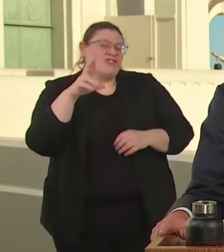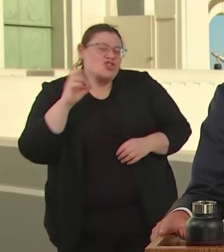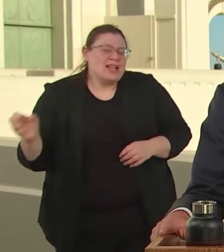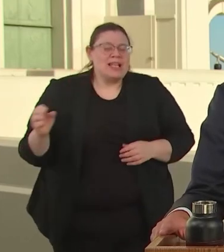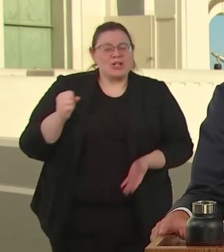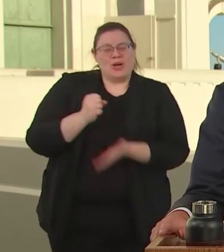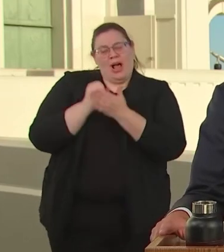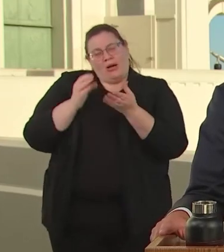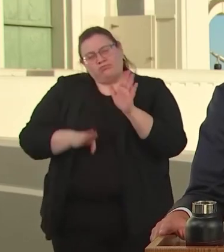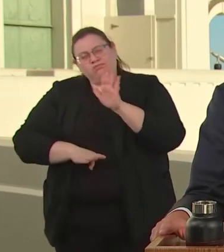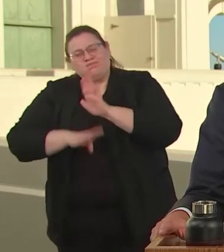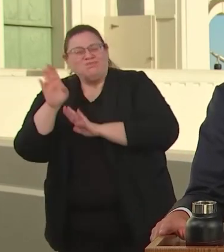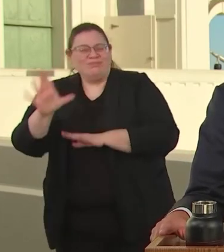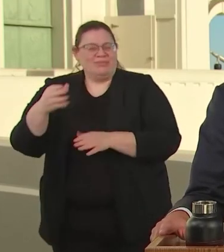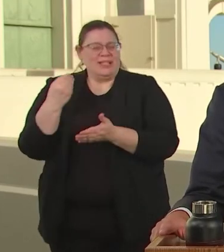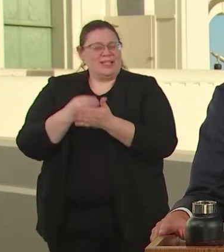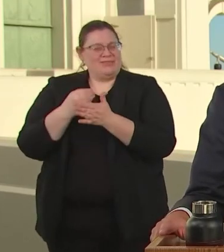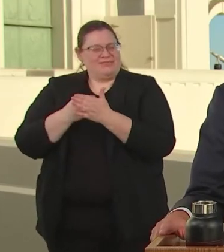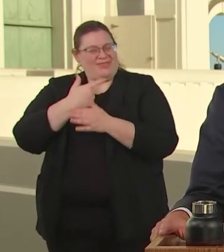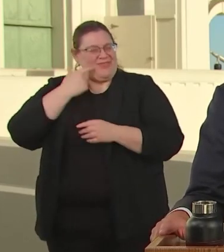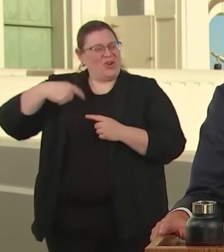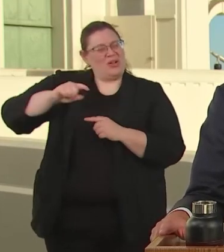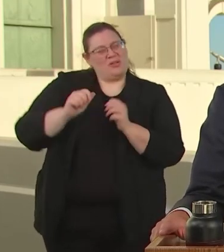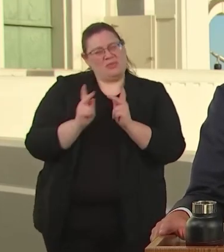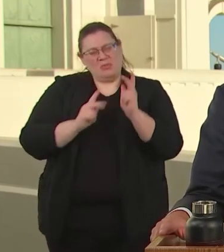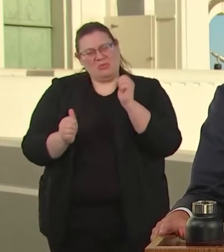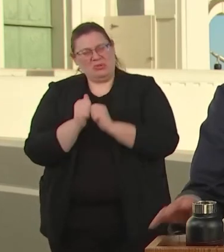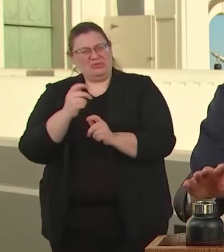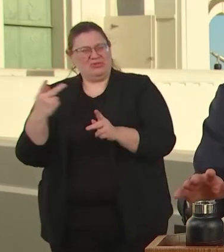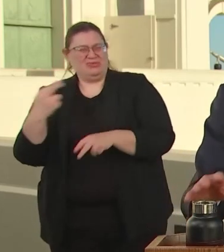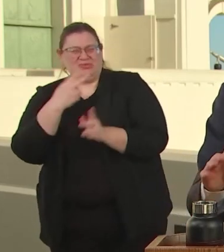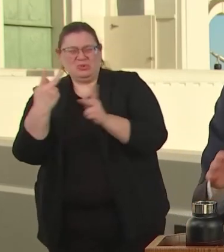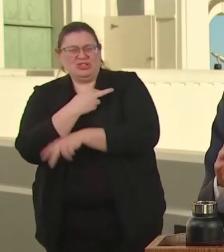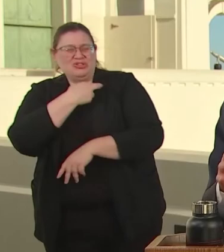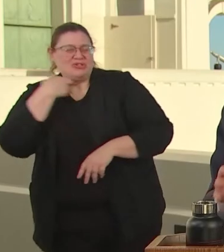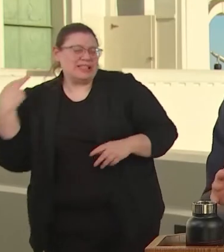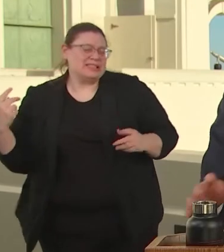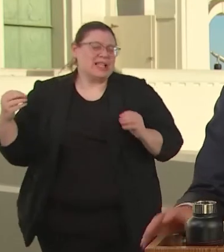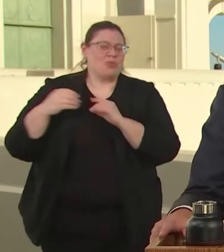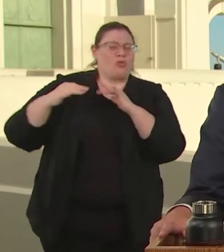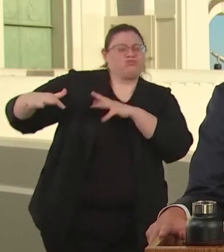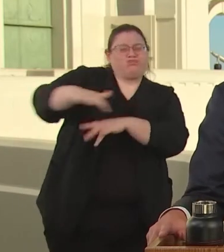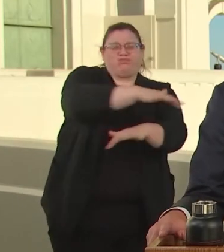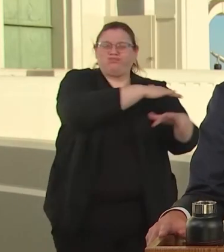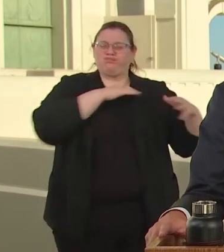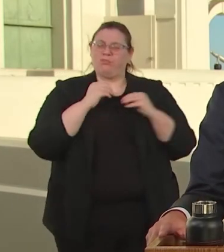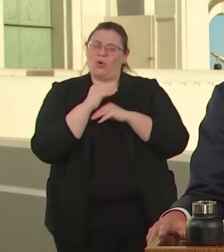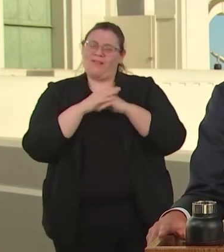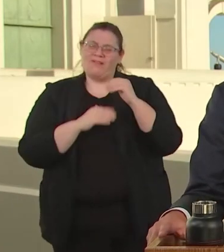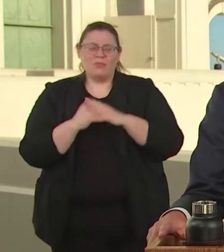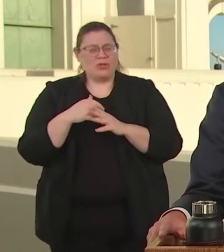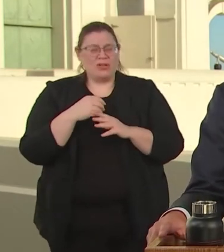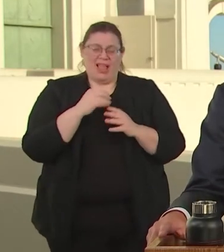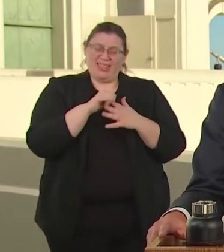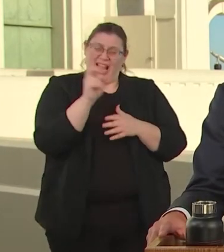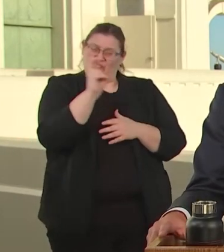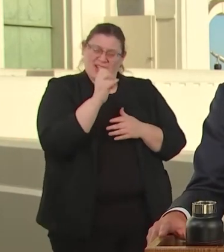CUTTING TRAFFIC IN L.A. AND TRAFFIC IS ONE DIMENSION FOM PORT TO POWER LINES TO PAVEMENT, WE'RE BUILDING MORE